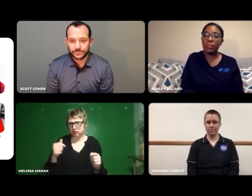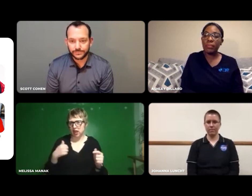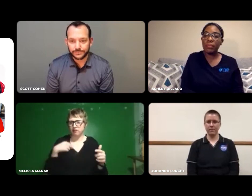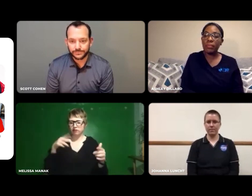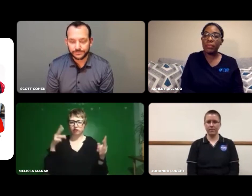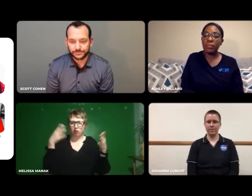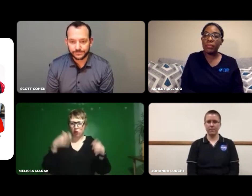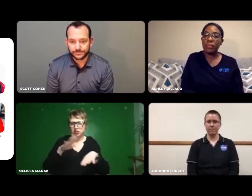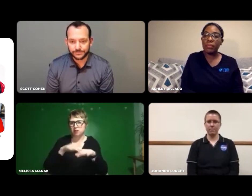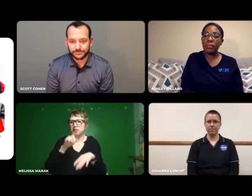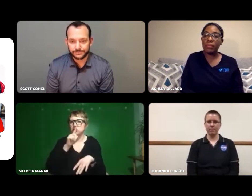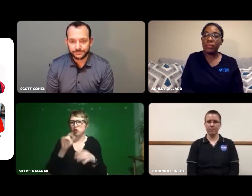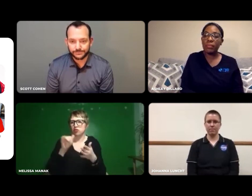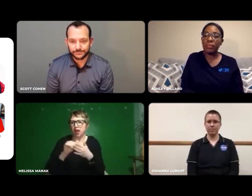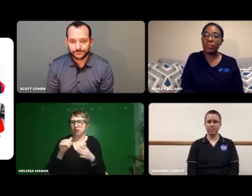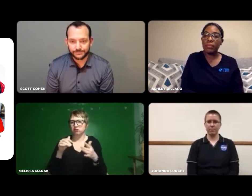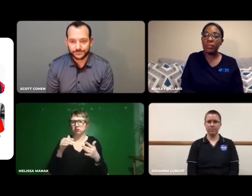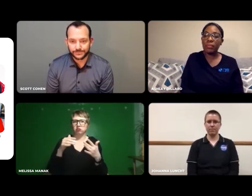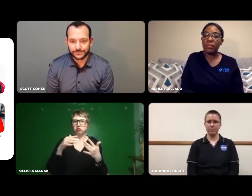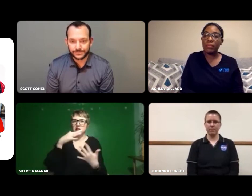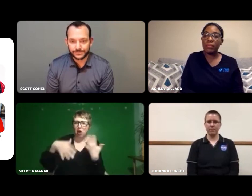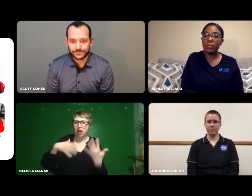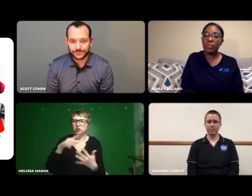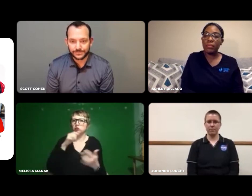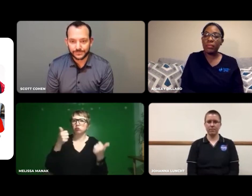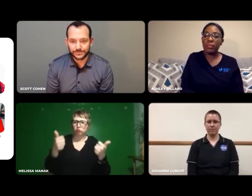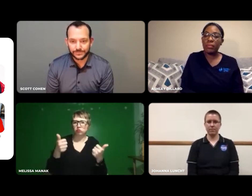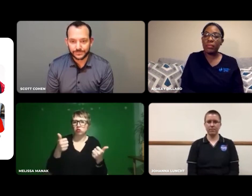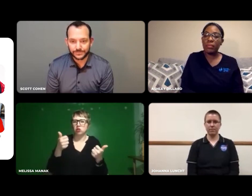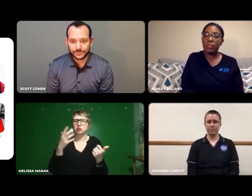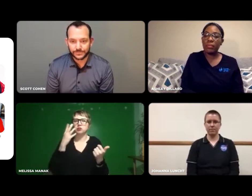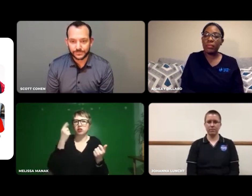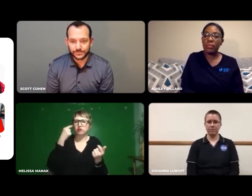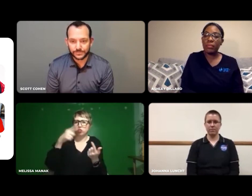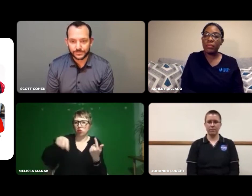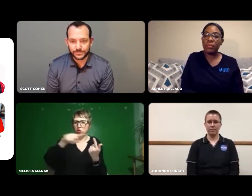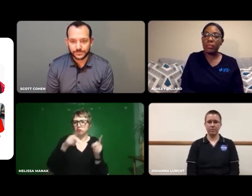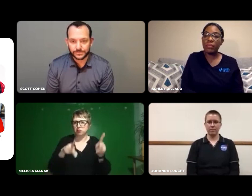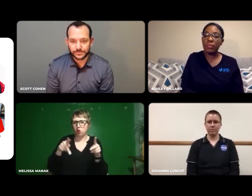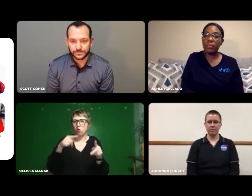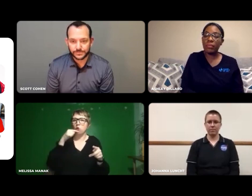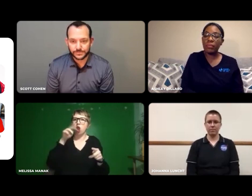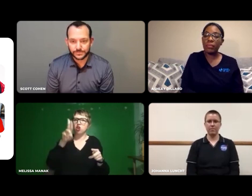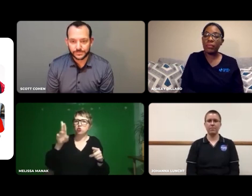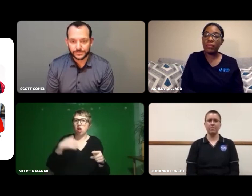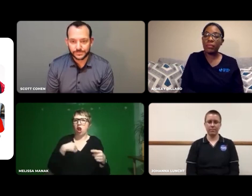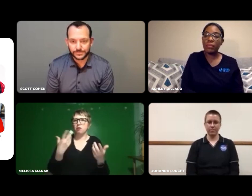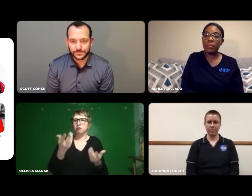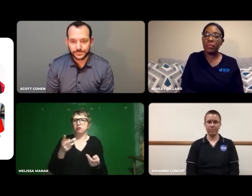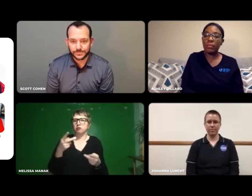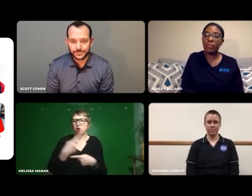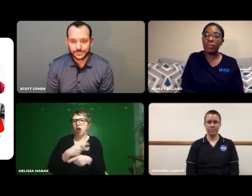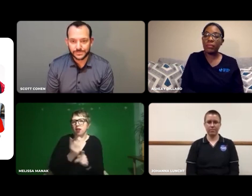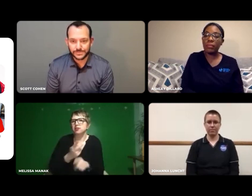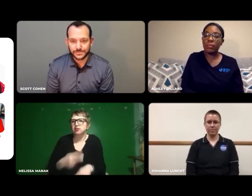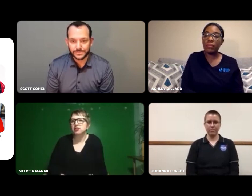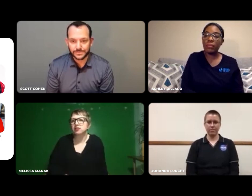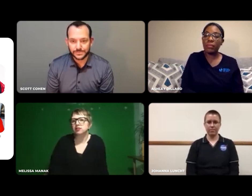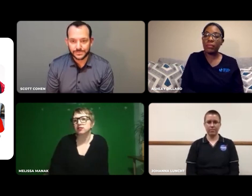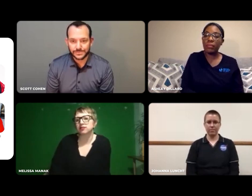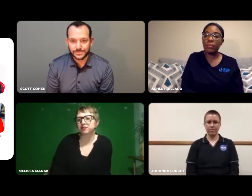I focus on making sure the interactive experience is good for such people who use our products.